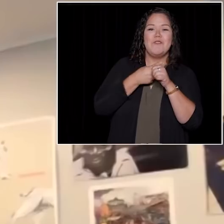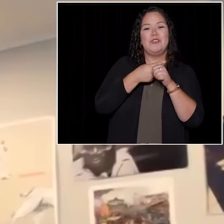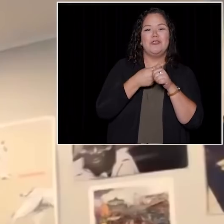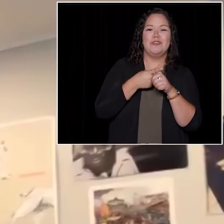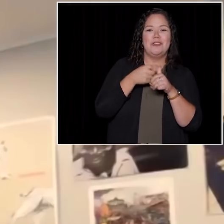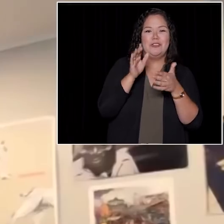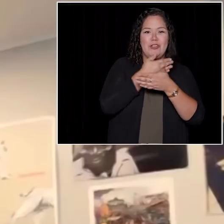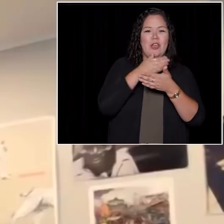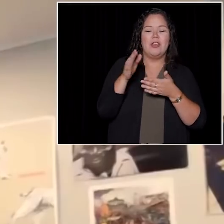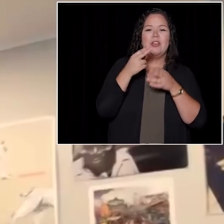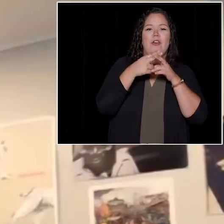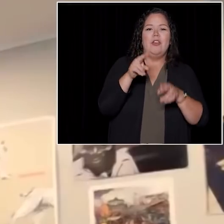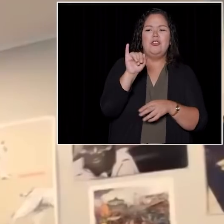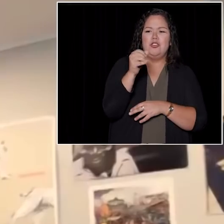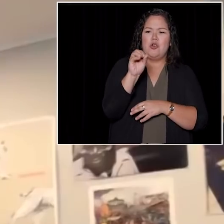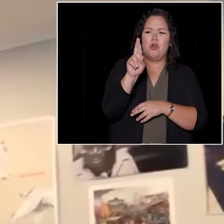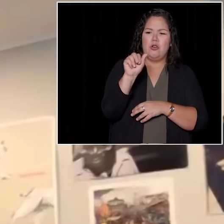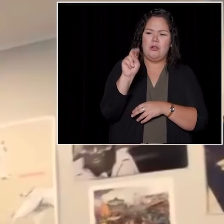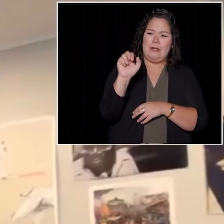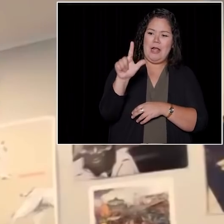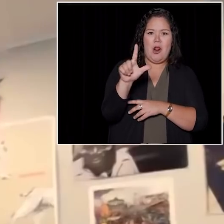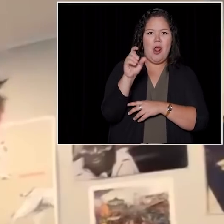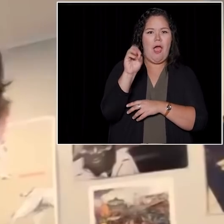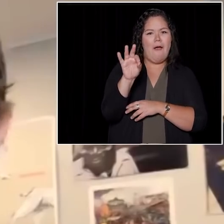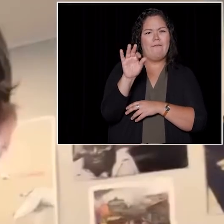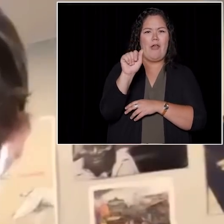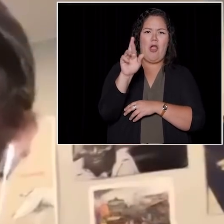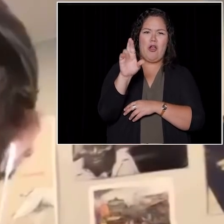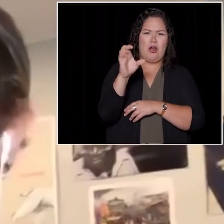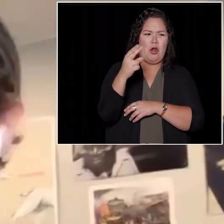I have a song for my first record called "Journal of a Narcoleptic"